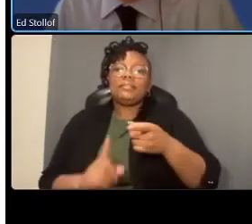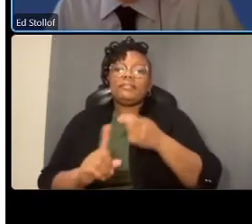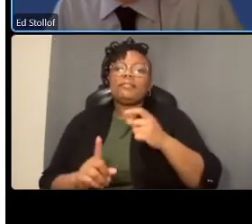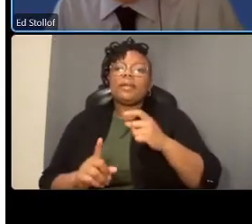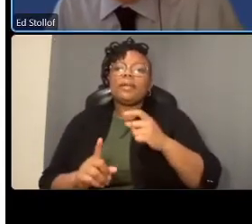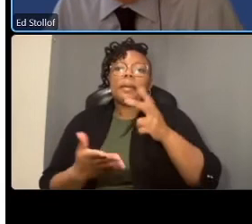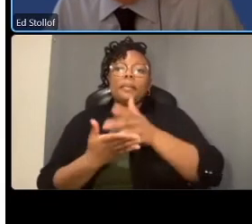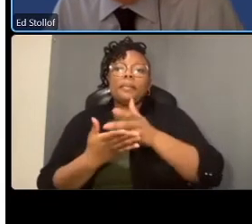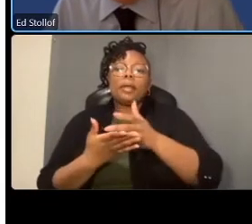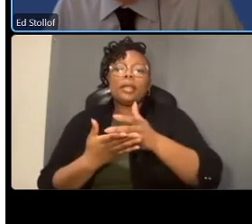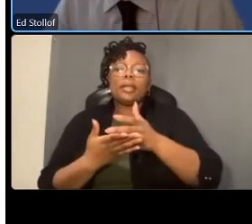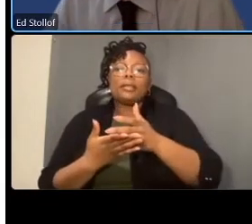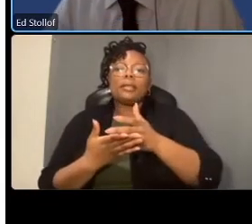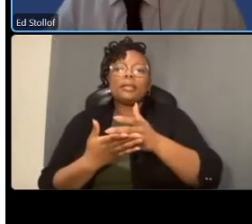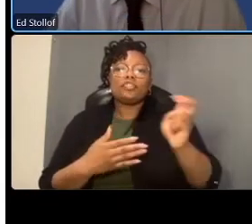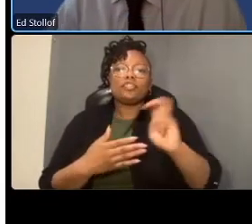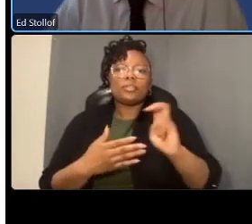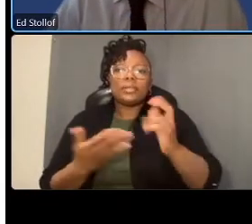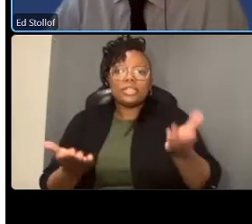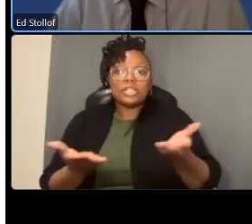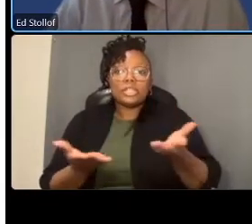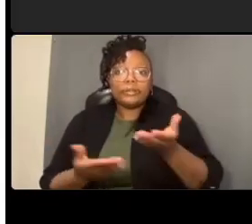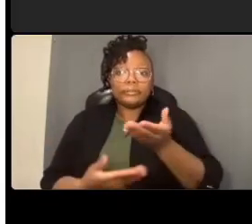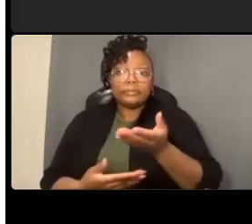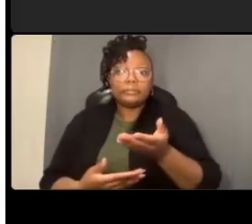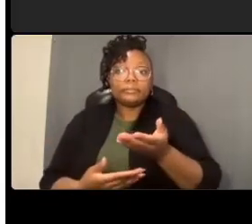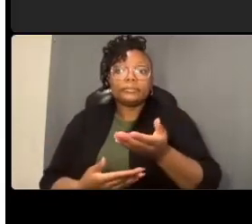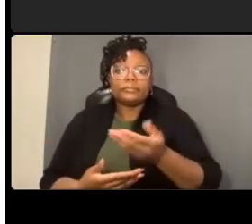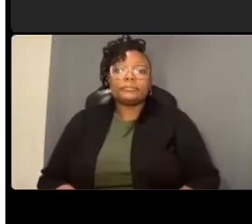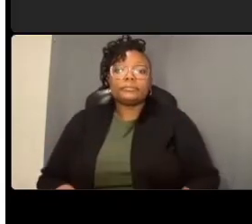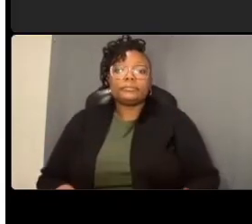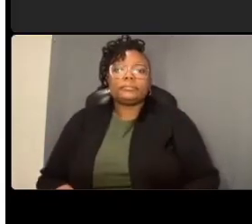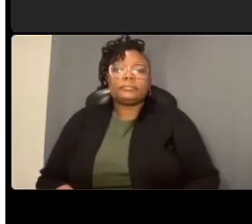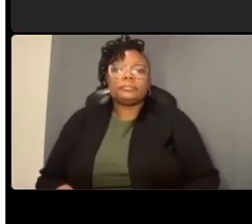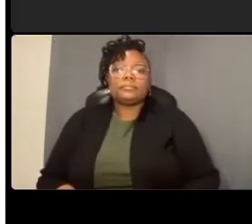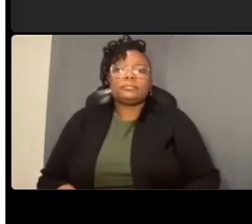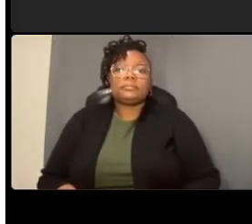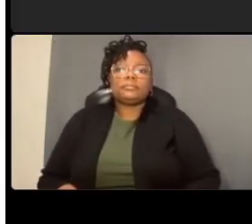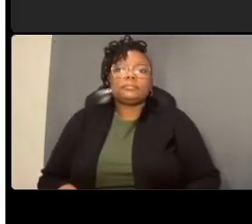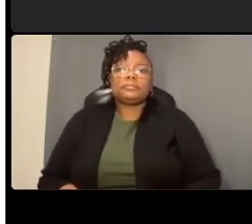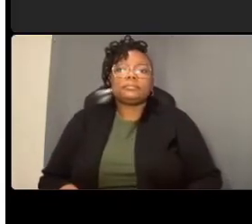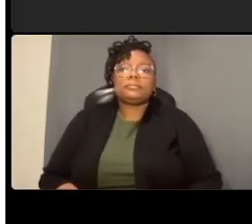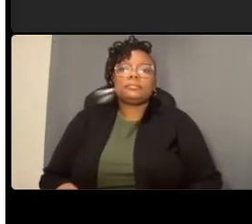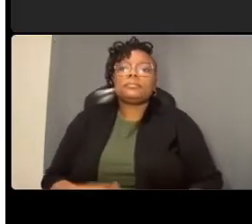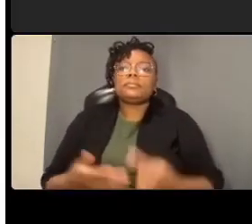please i was trying to find you in the chat but no problem it's that 927 from jeff field the question